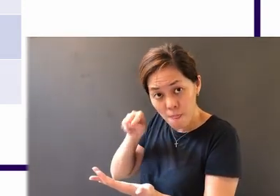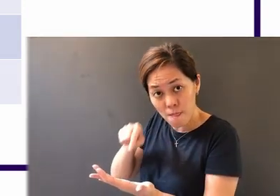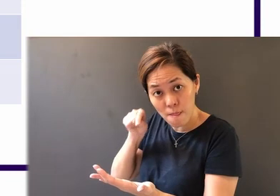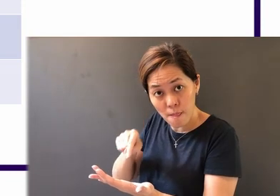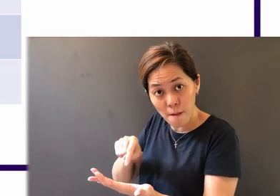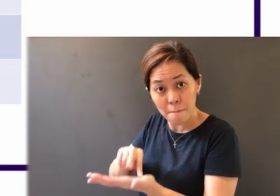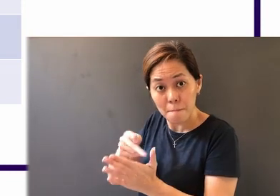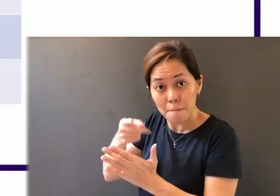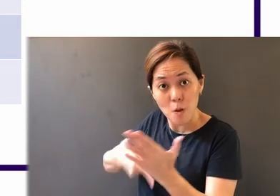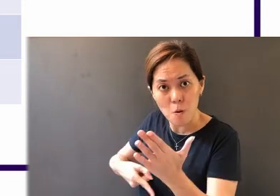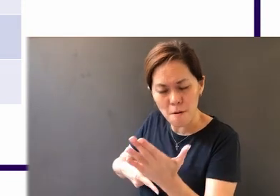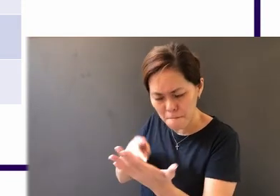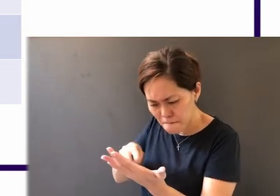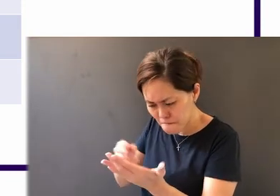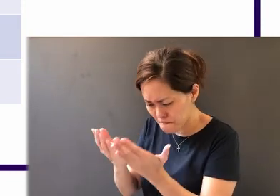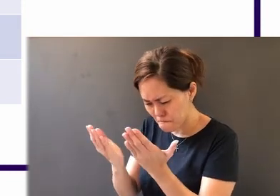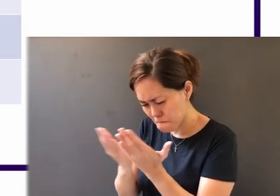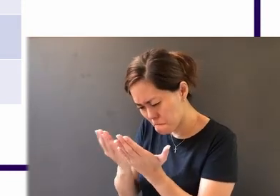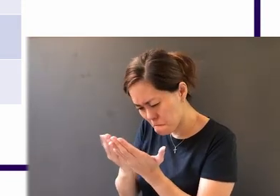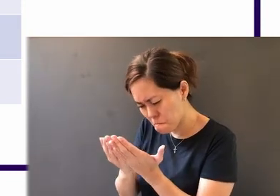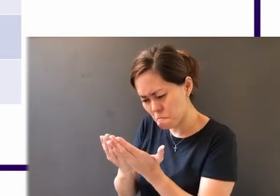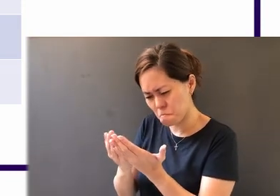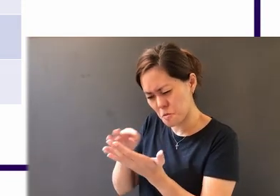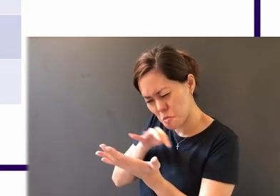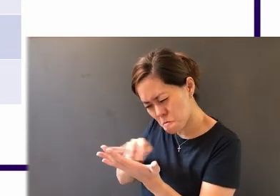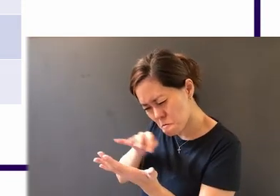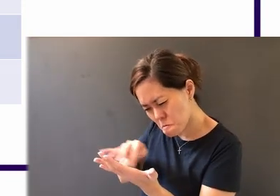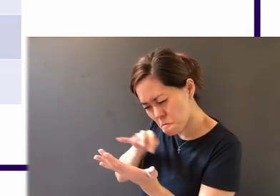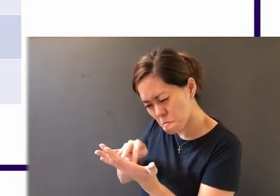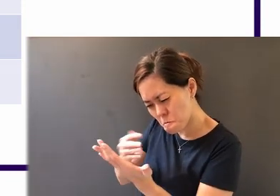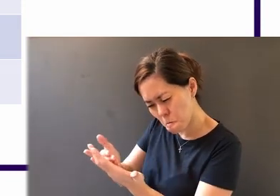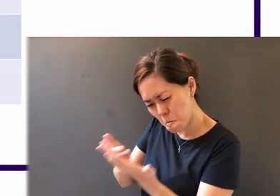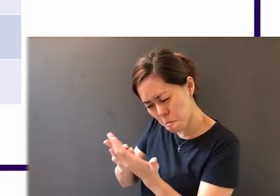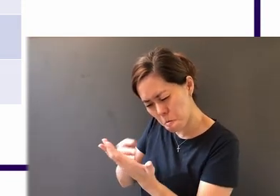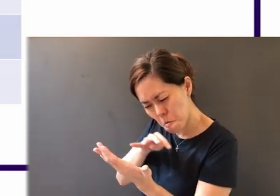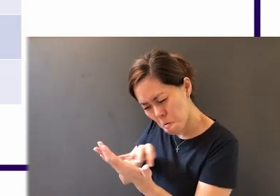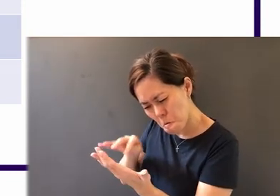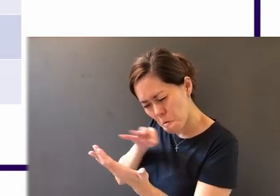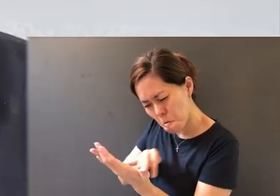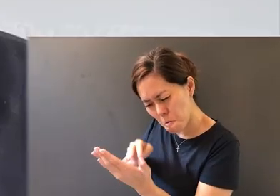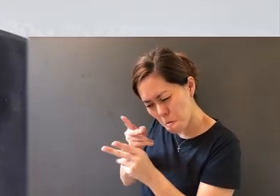which means that he studies the Word of God closely.